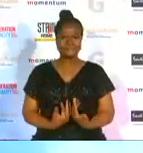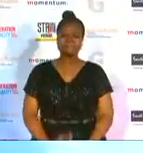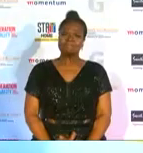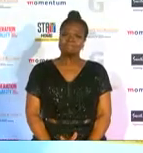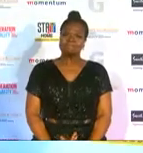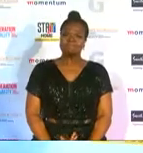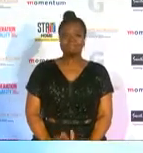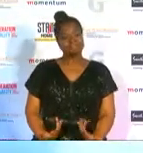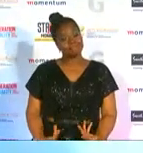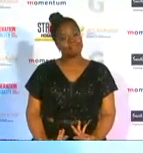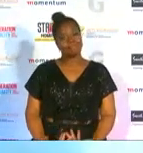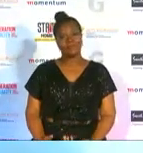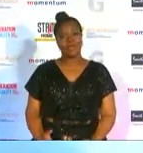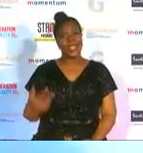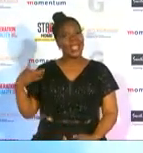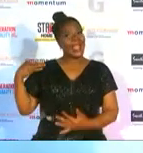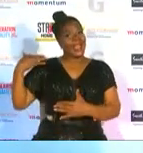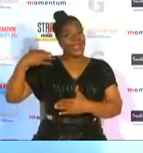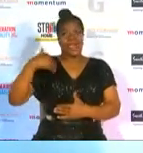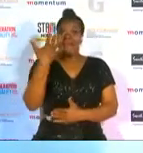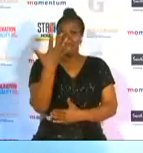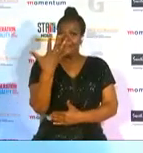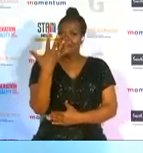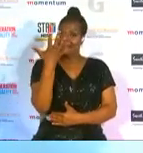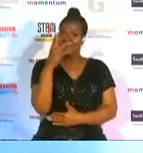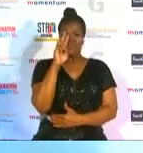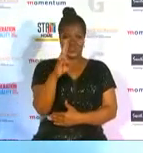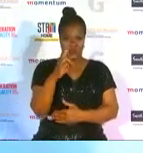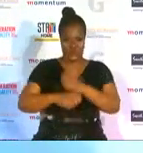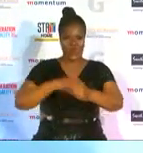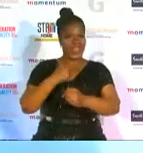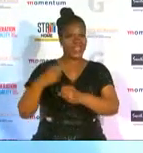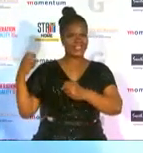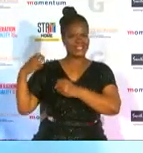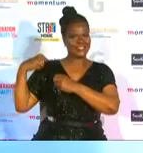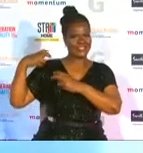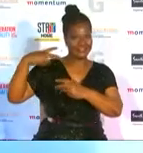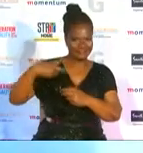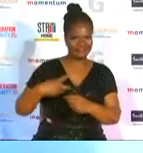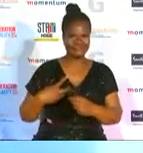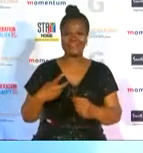well it's been a 52 year journey and from the first day that i was